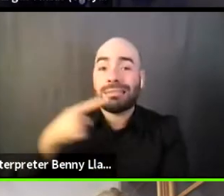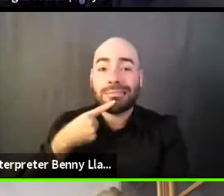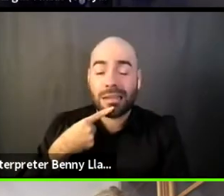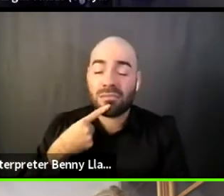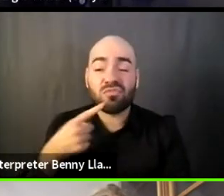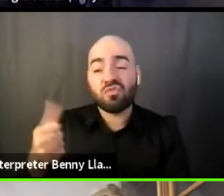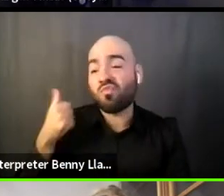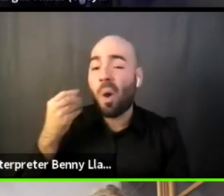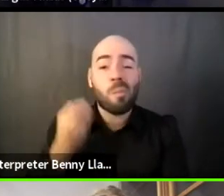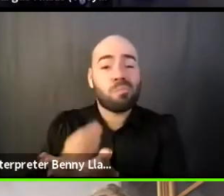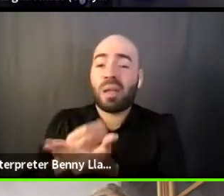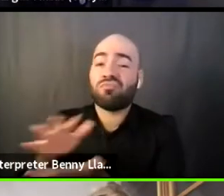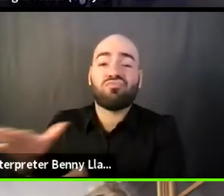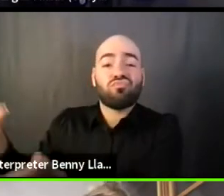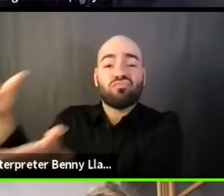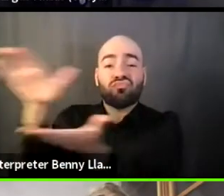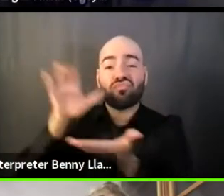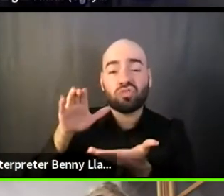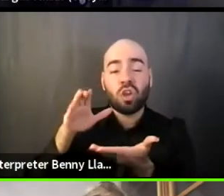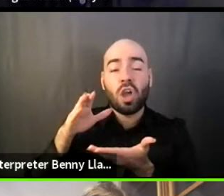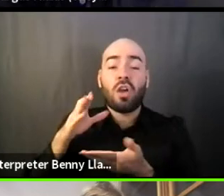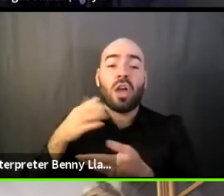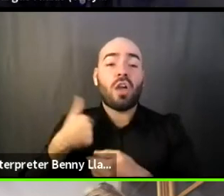if we continue to use the Blacks onstage.